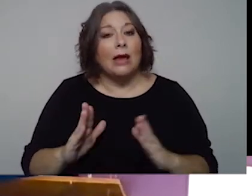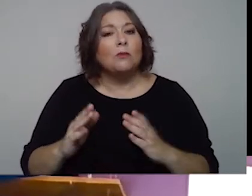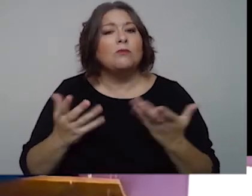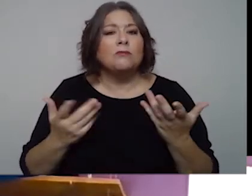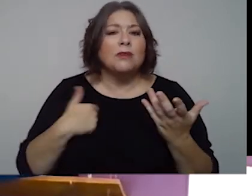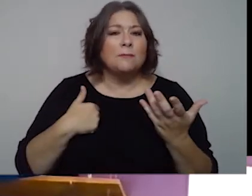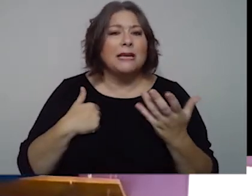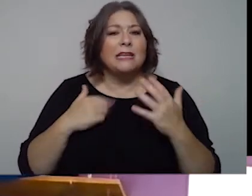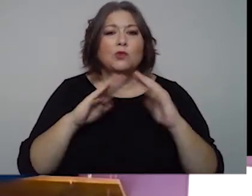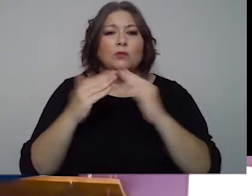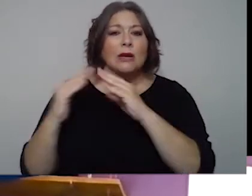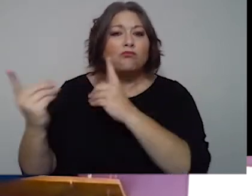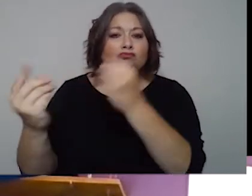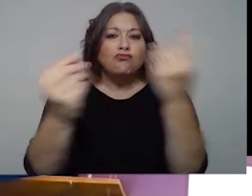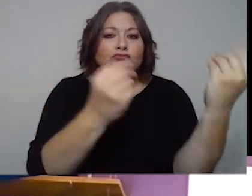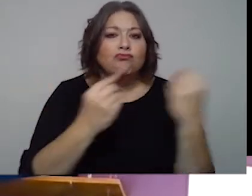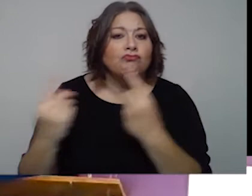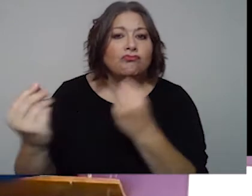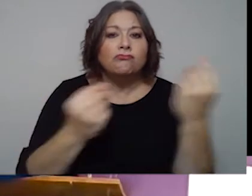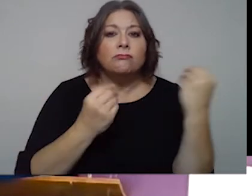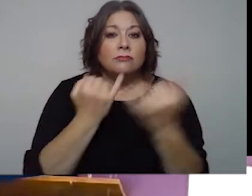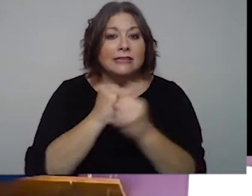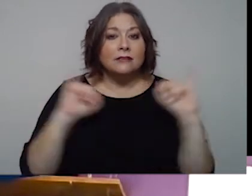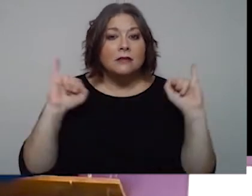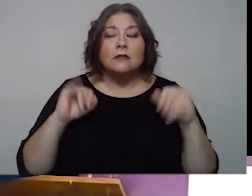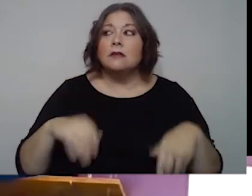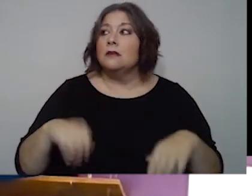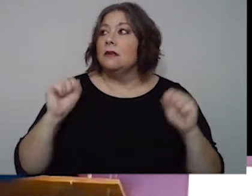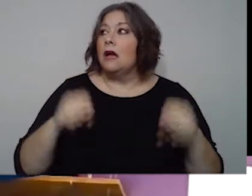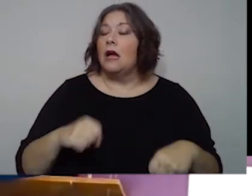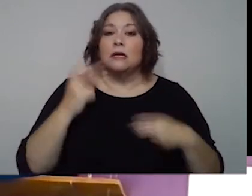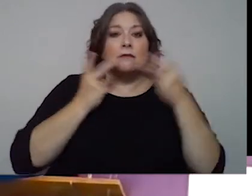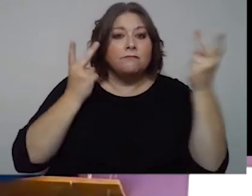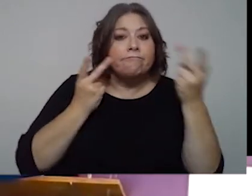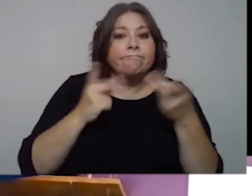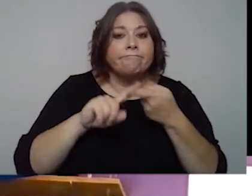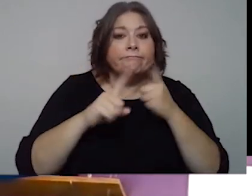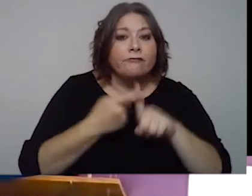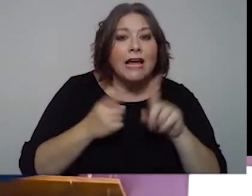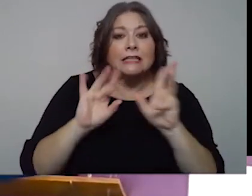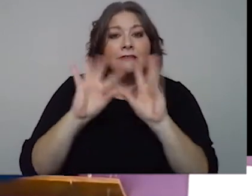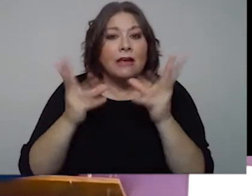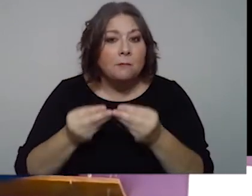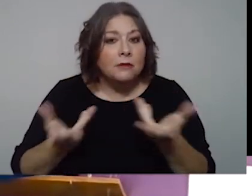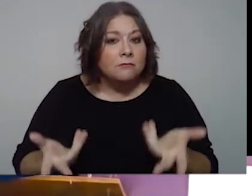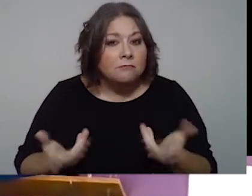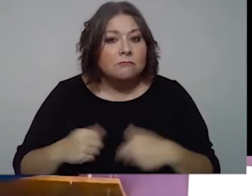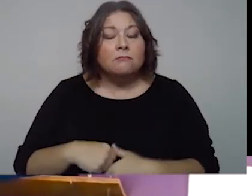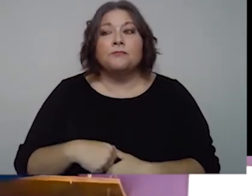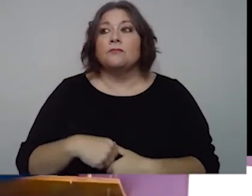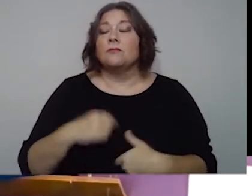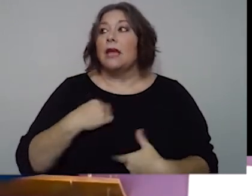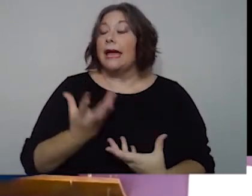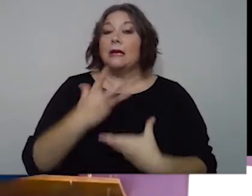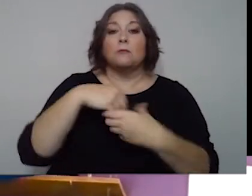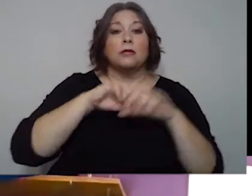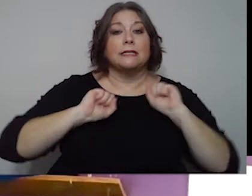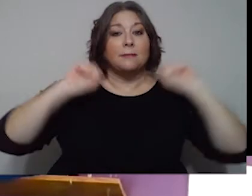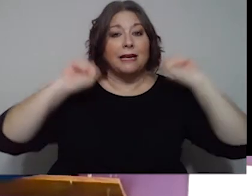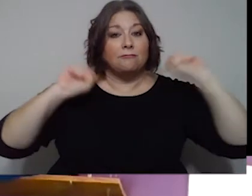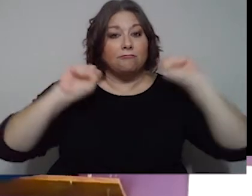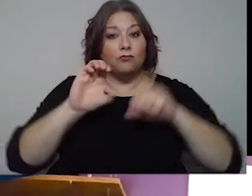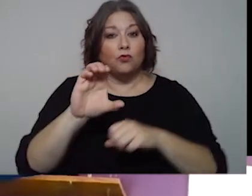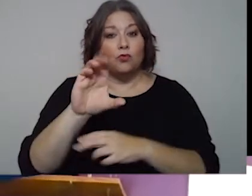errands independently. It allows me to, you know, see friends and family. I participate in crossfit